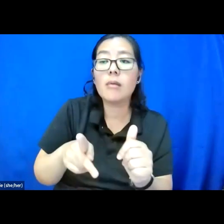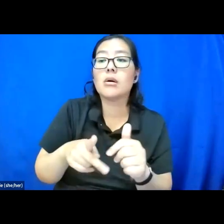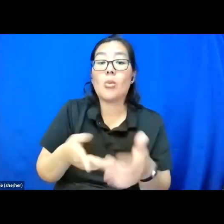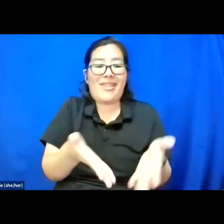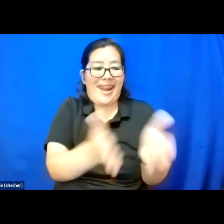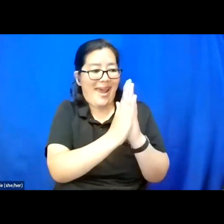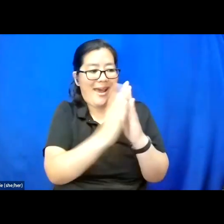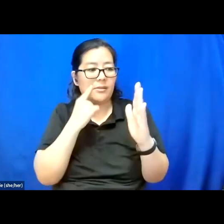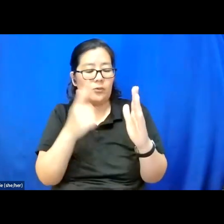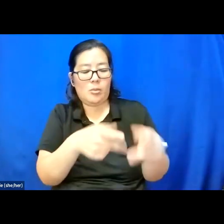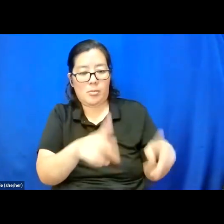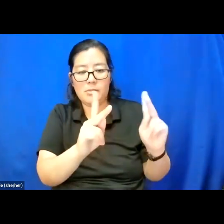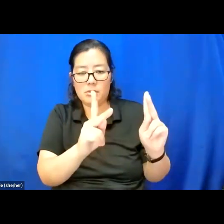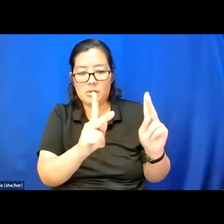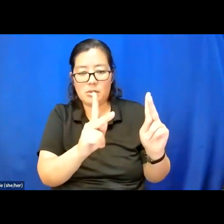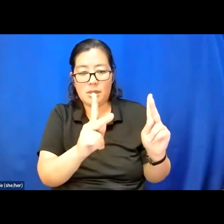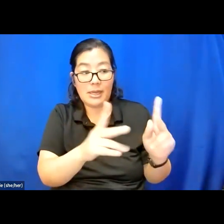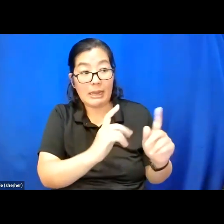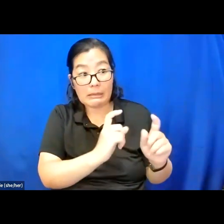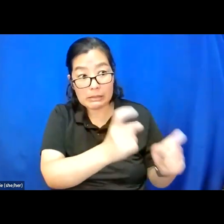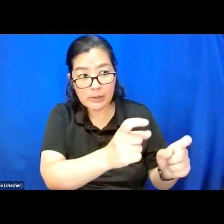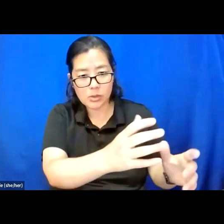and gives and receives or just is.